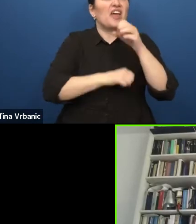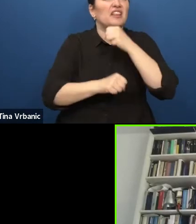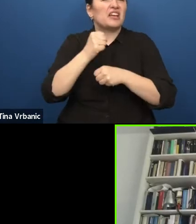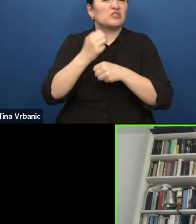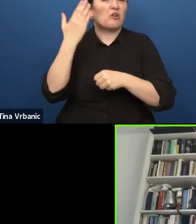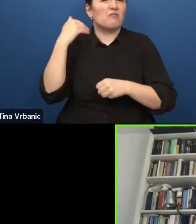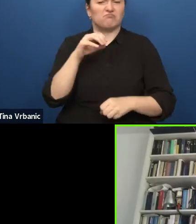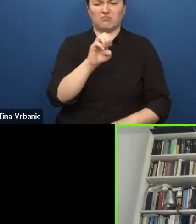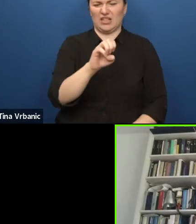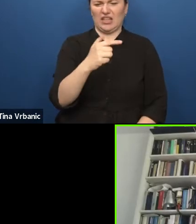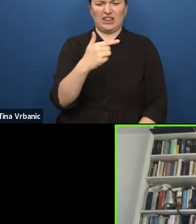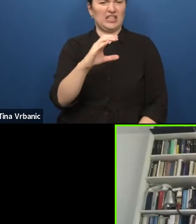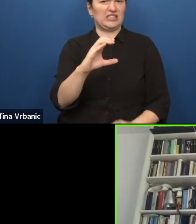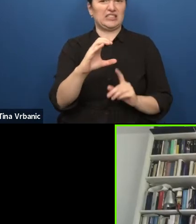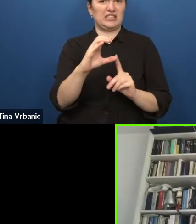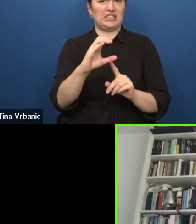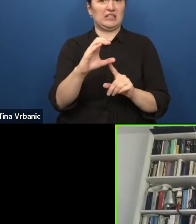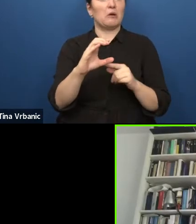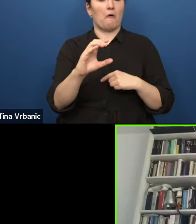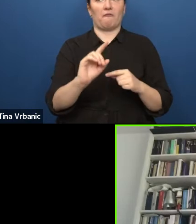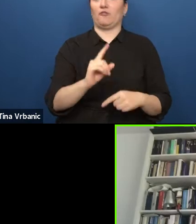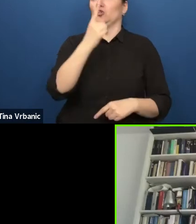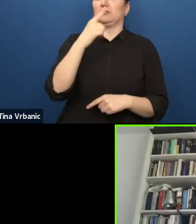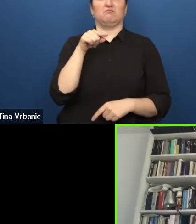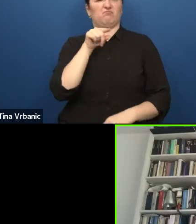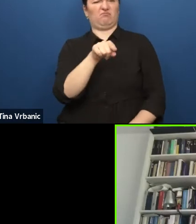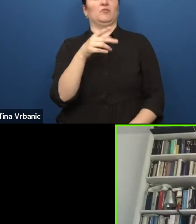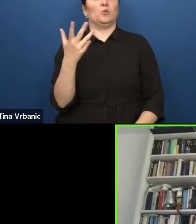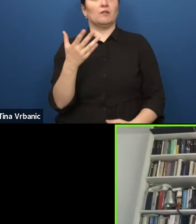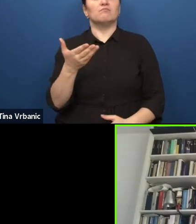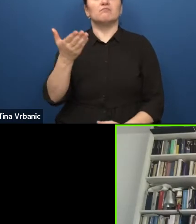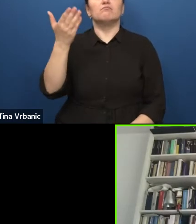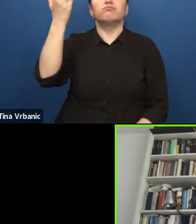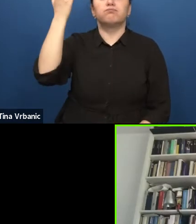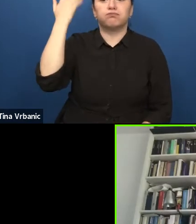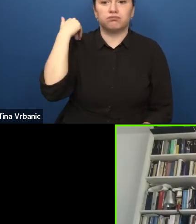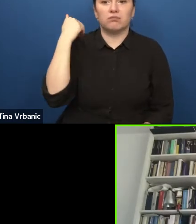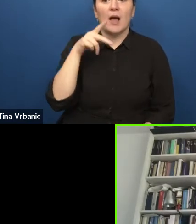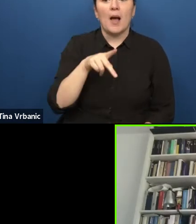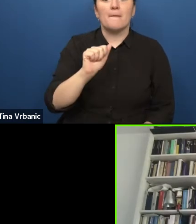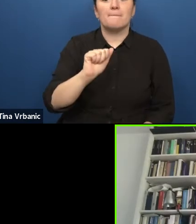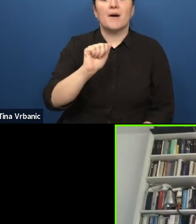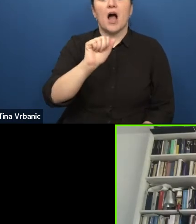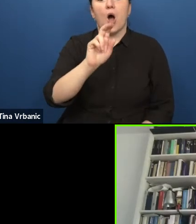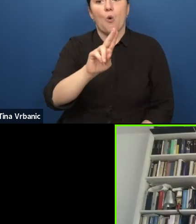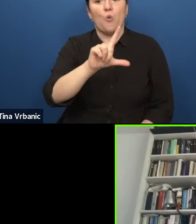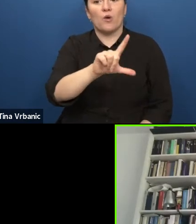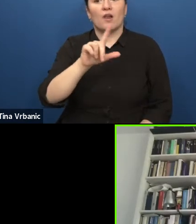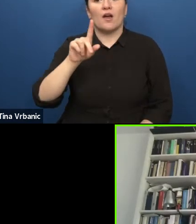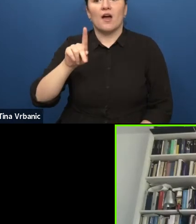At that time who meanwhile is the artistic director of Toneelmakerij.